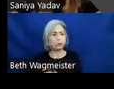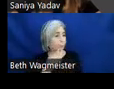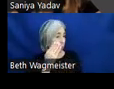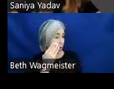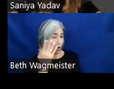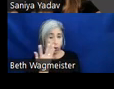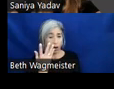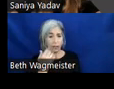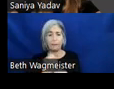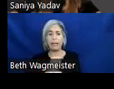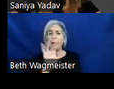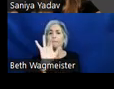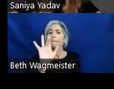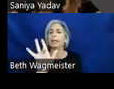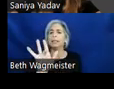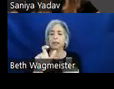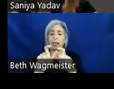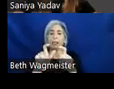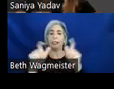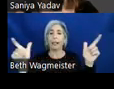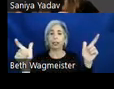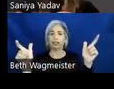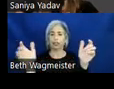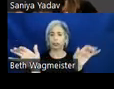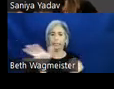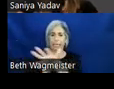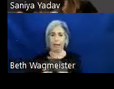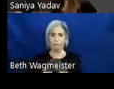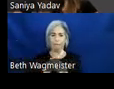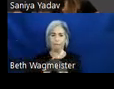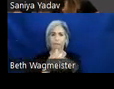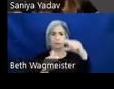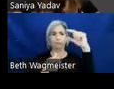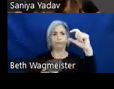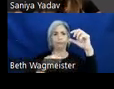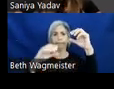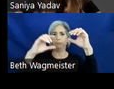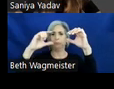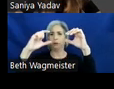buttons large enough and with sufficient space between each other for users with involuntary